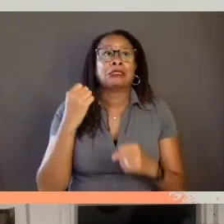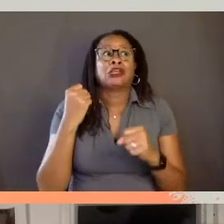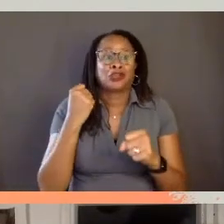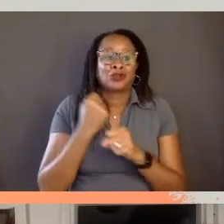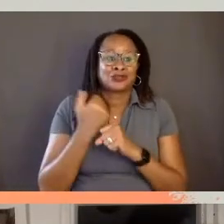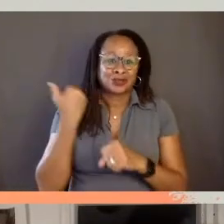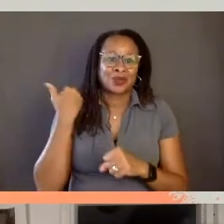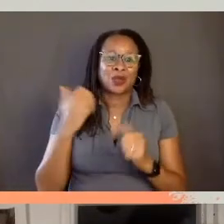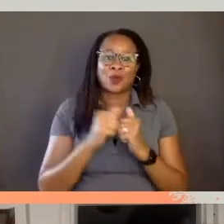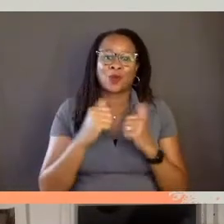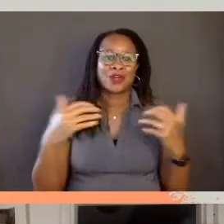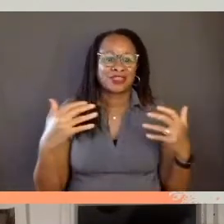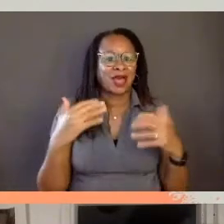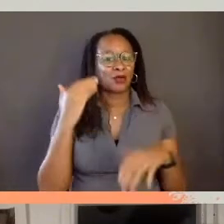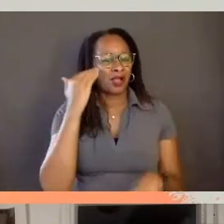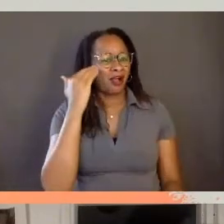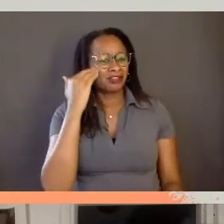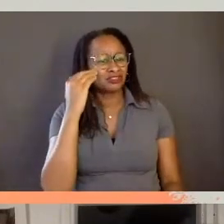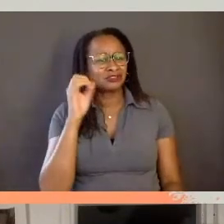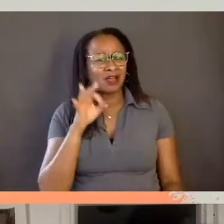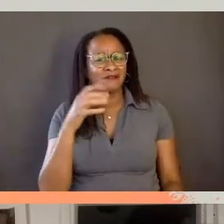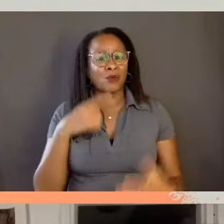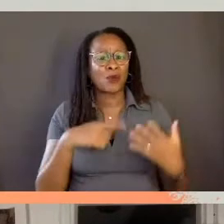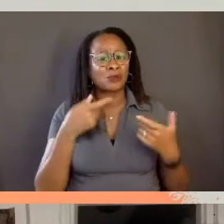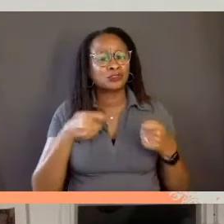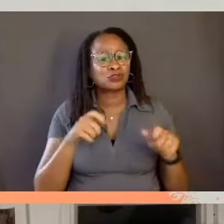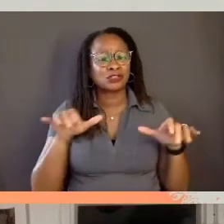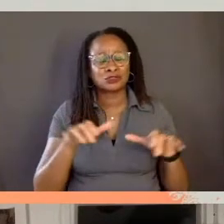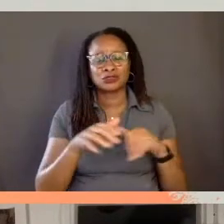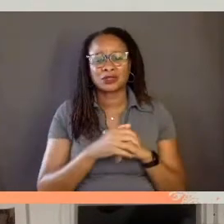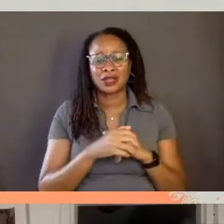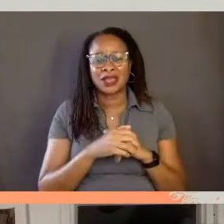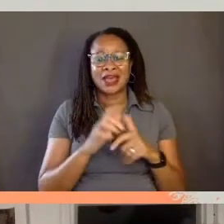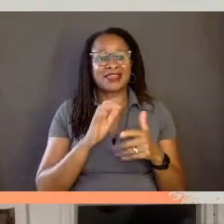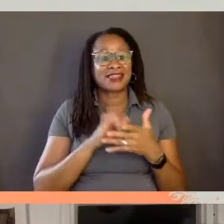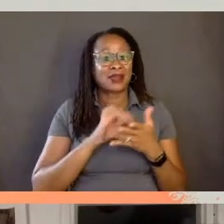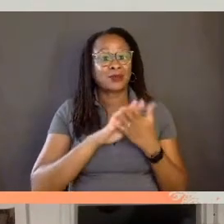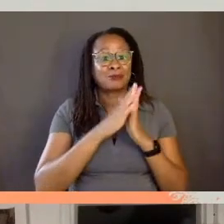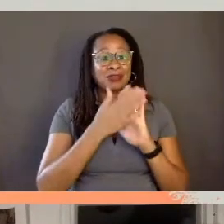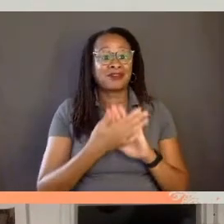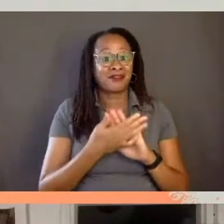Without being very conscious of what we were trying to do that it would eventually turn into a feature film.